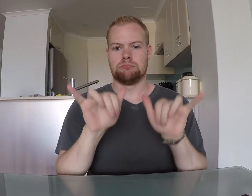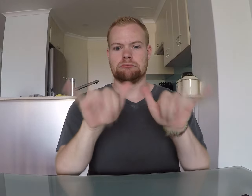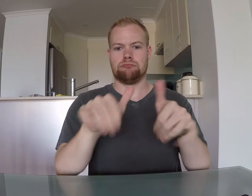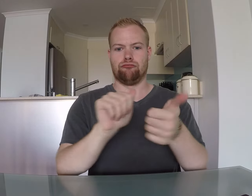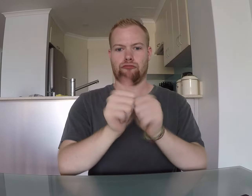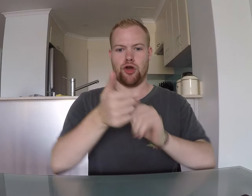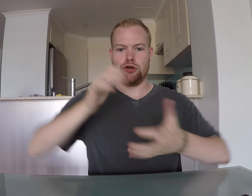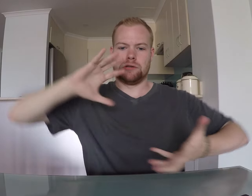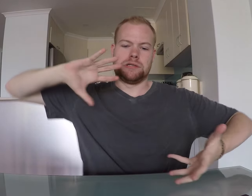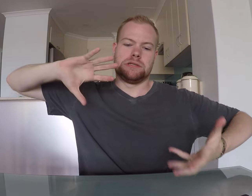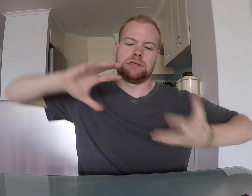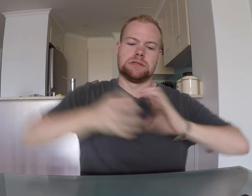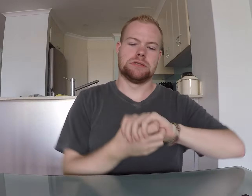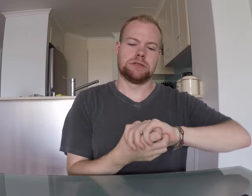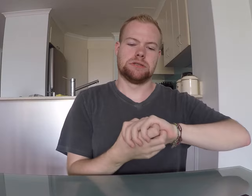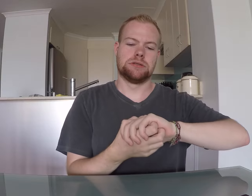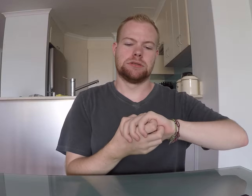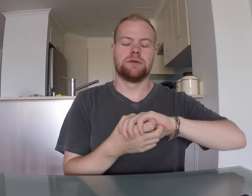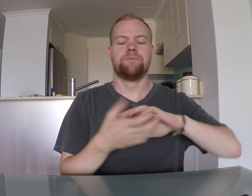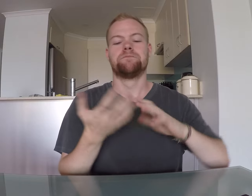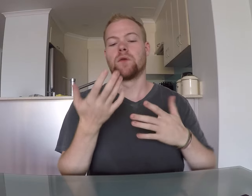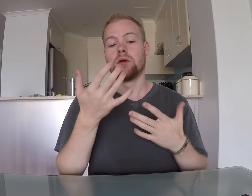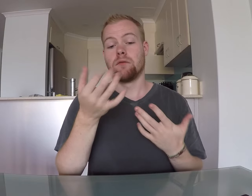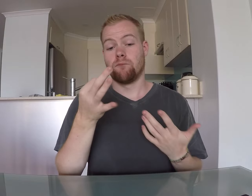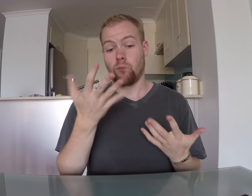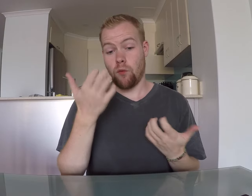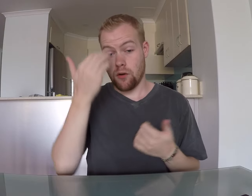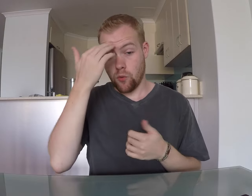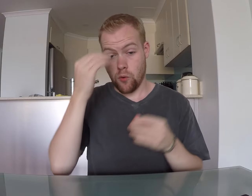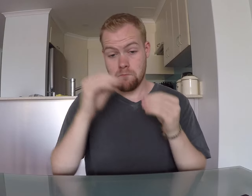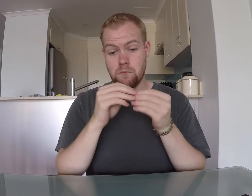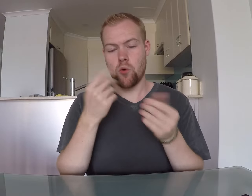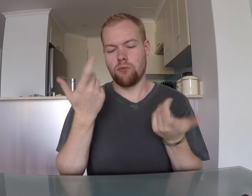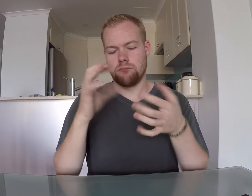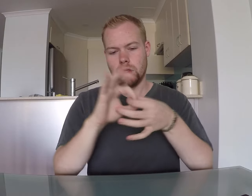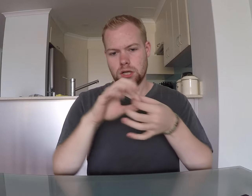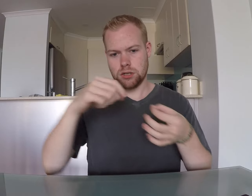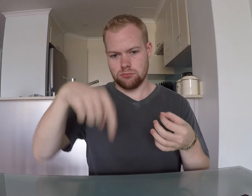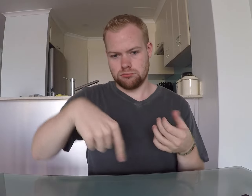That is Frontrunners compressed. If you want to know more, link below.